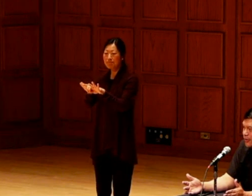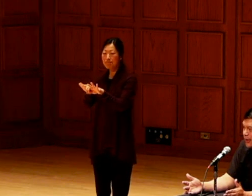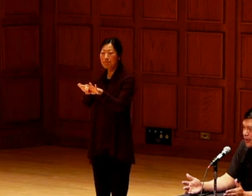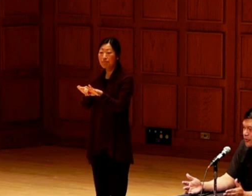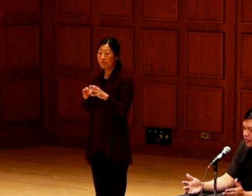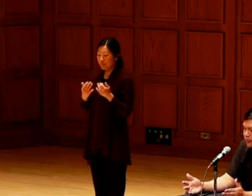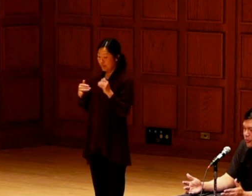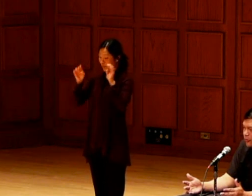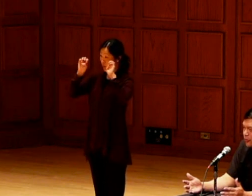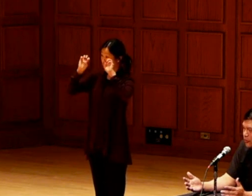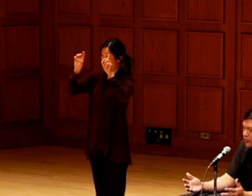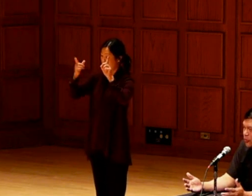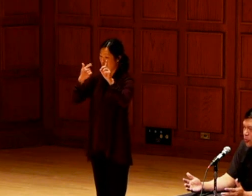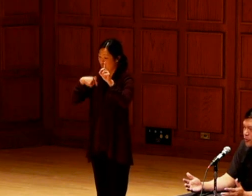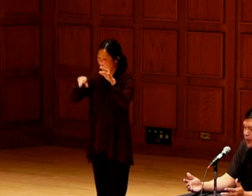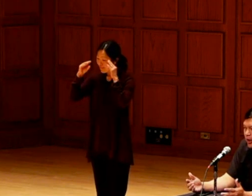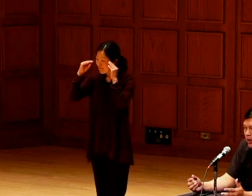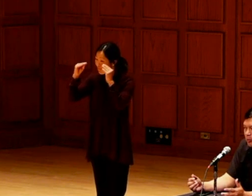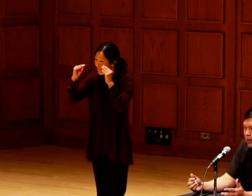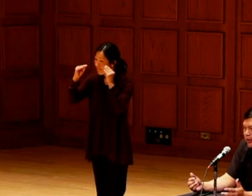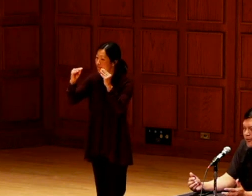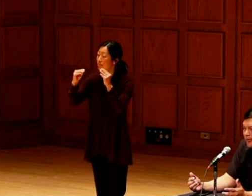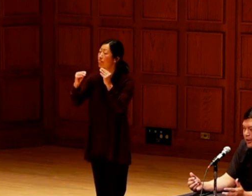important that we get the kind of education to the kids to the